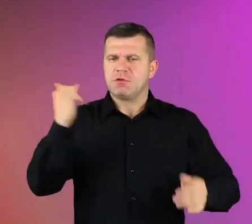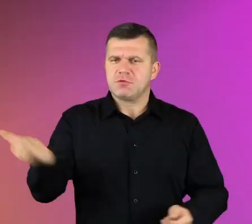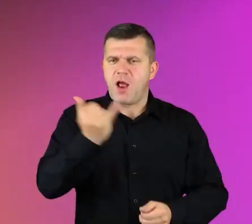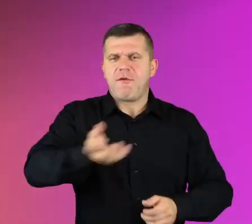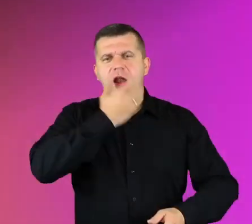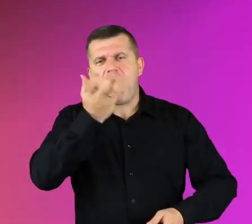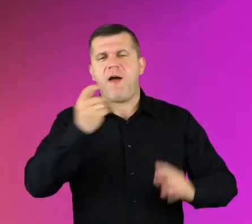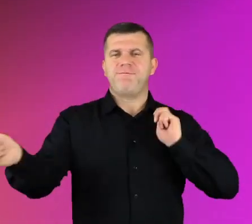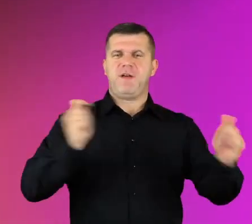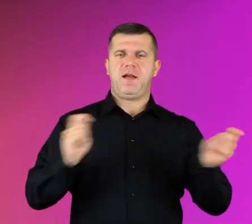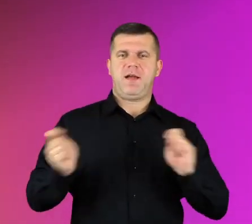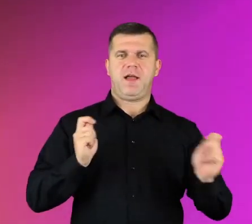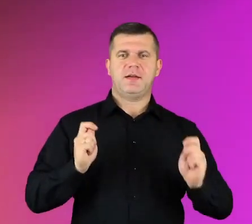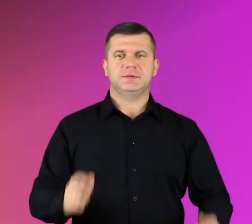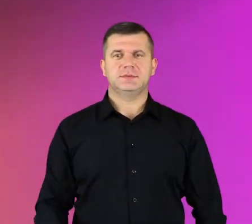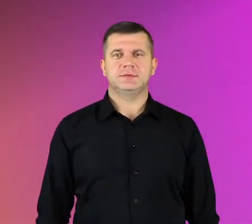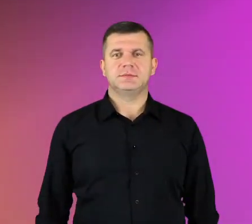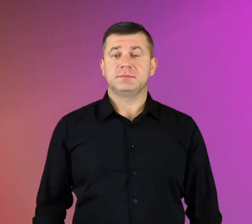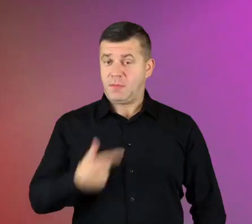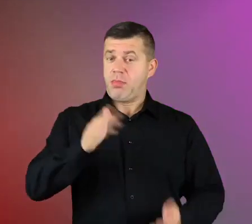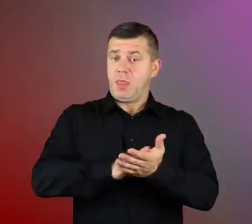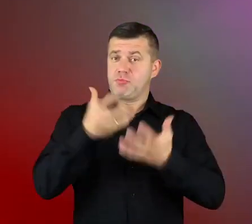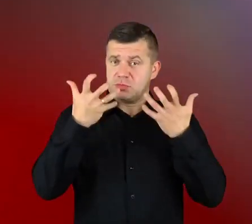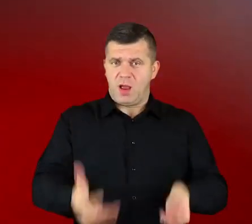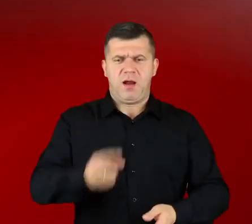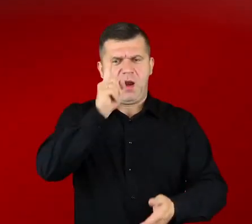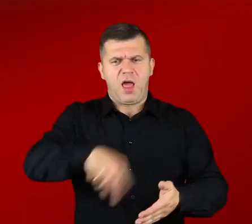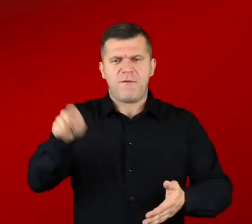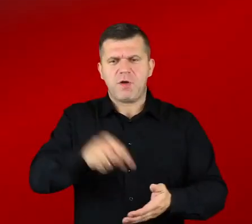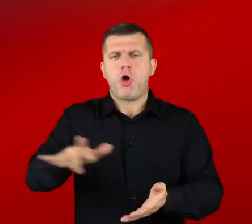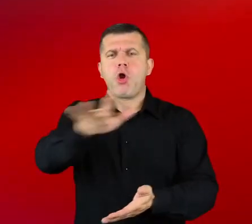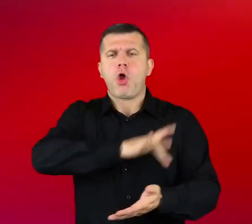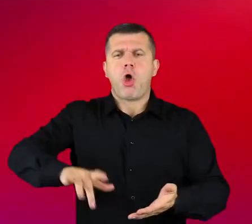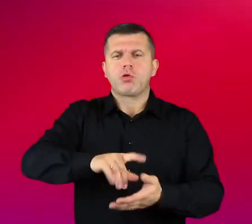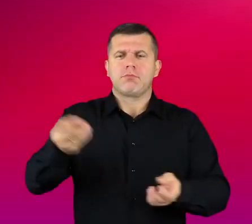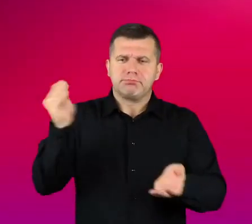each holiday. And I, for example, would like to get rid of the roundabout and get traffic lights there,